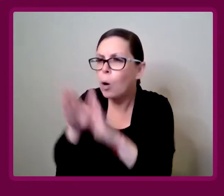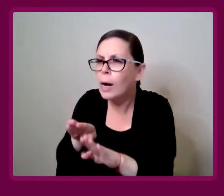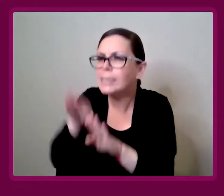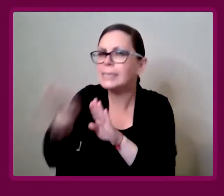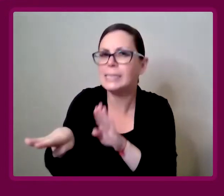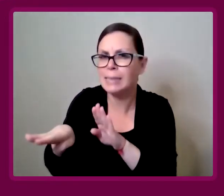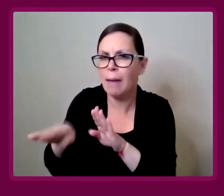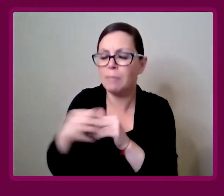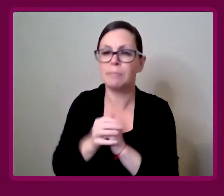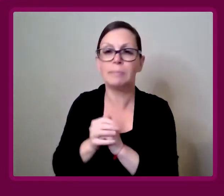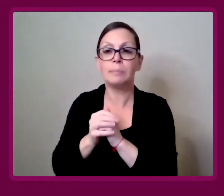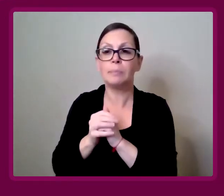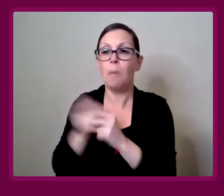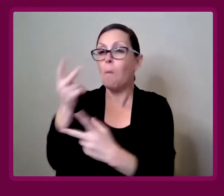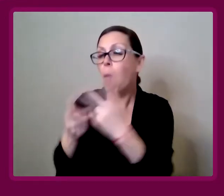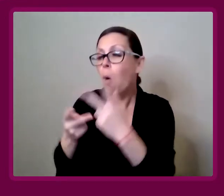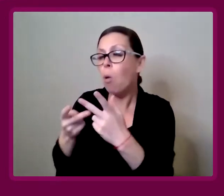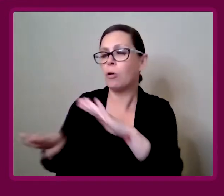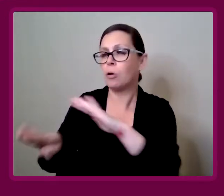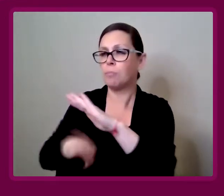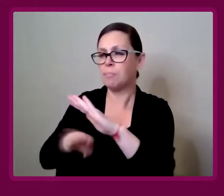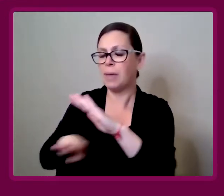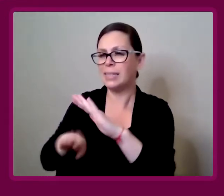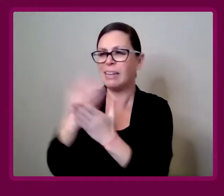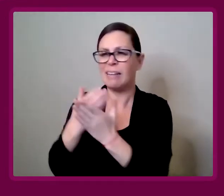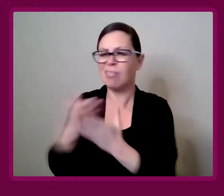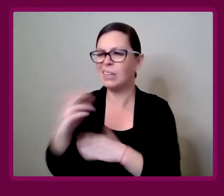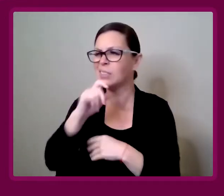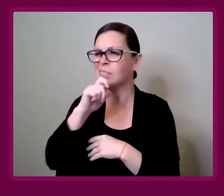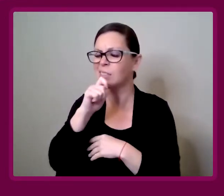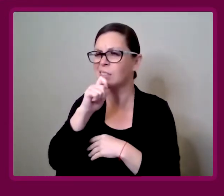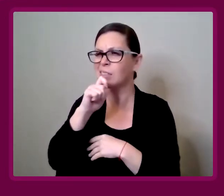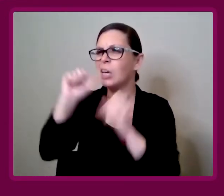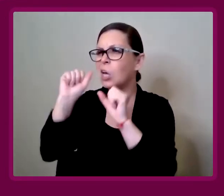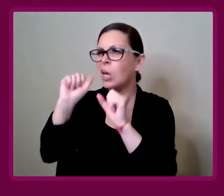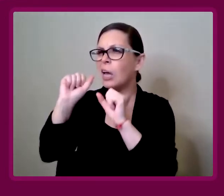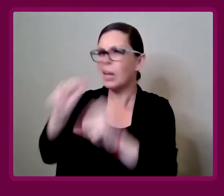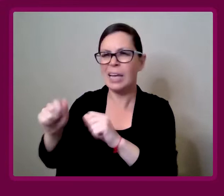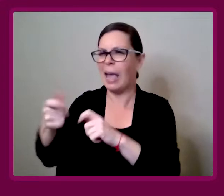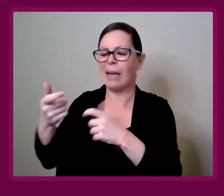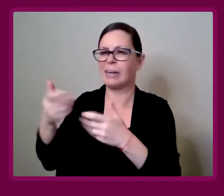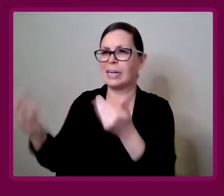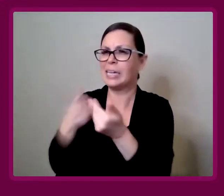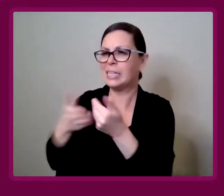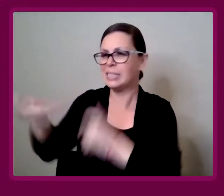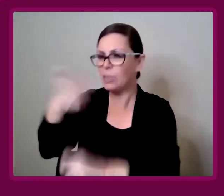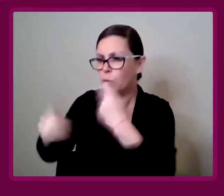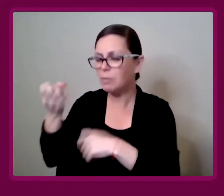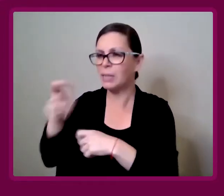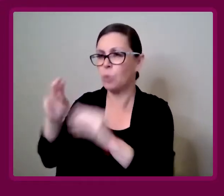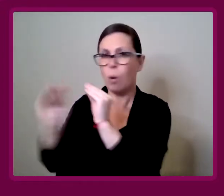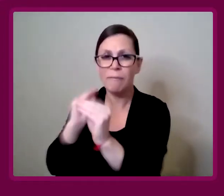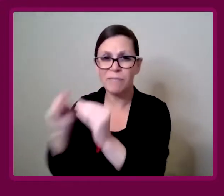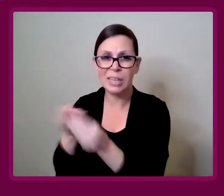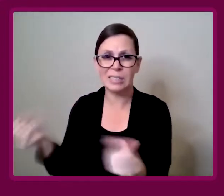Those things are very basic elements, that don't take too much to design out, or to replace either, realistically.